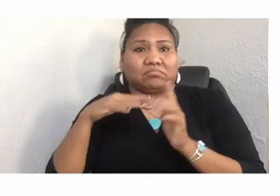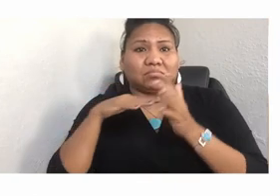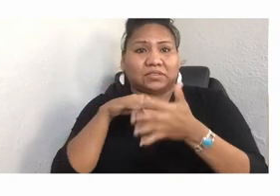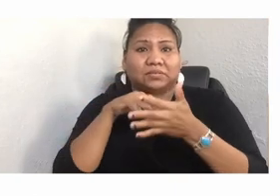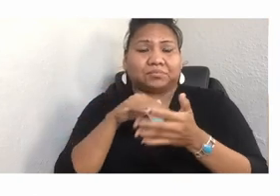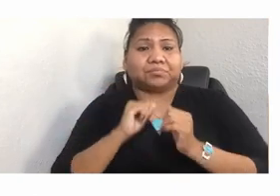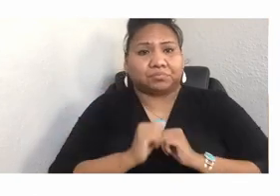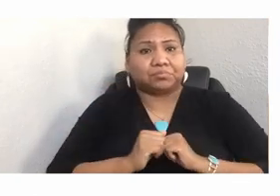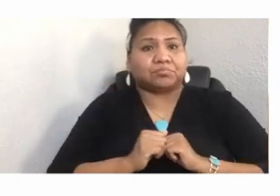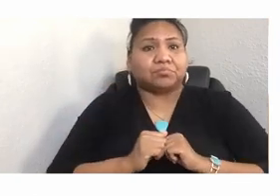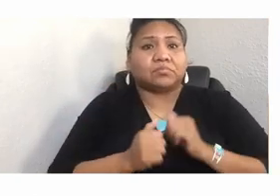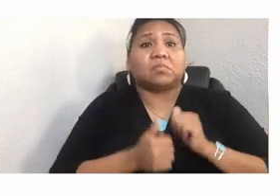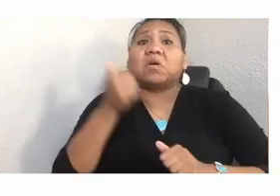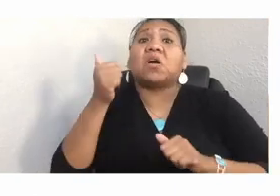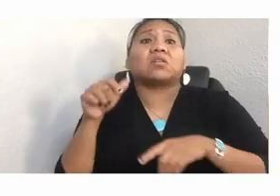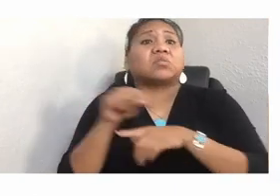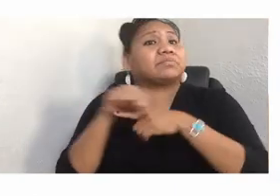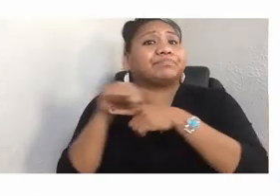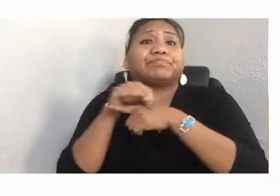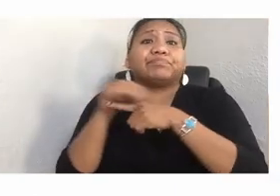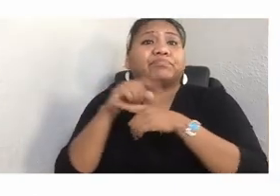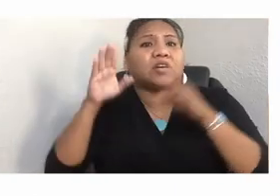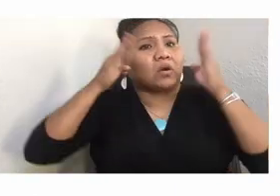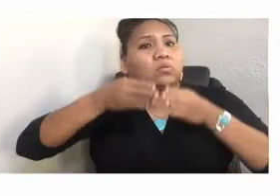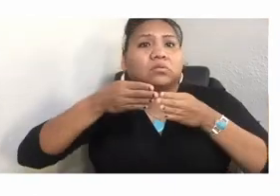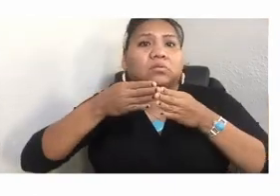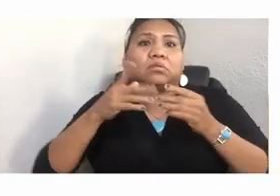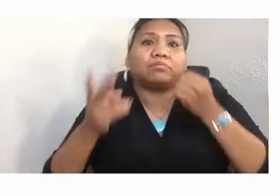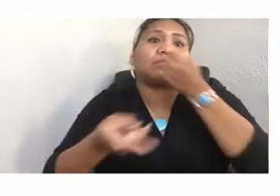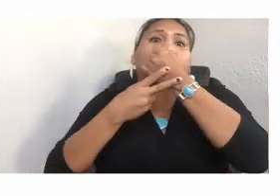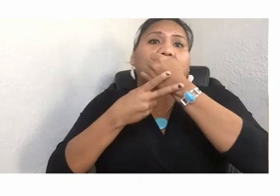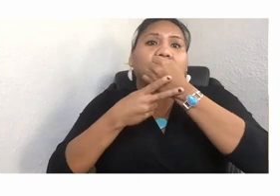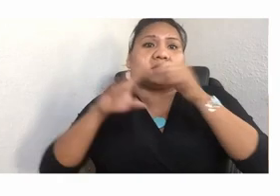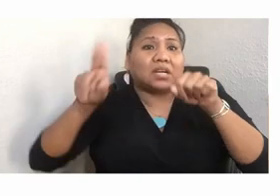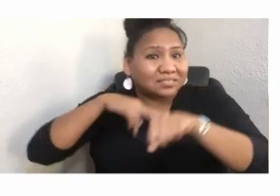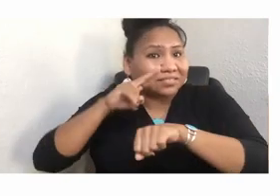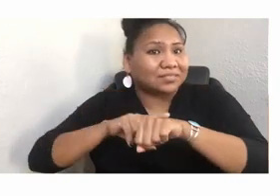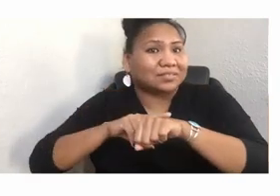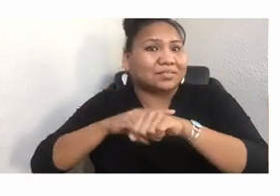we focus broadly on preservation of natural resources, but it really overlooks people's core relationship